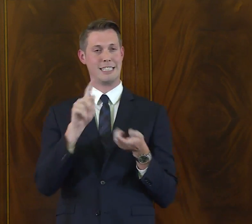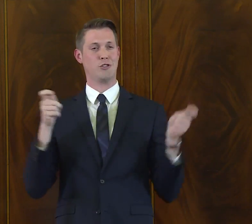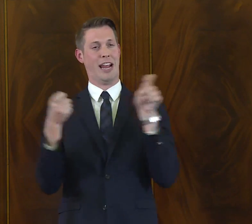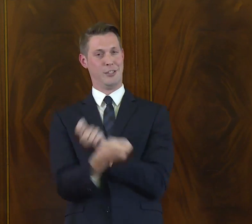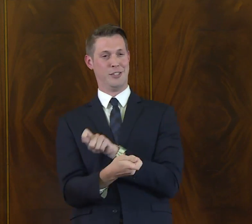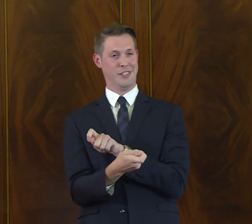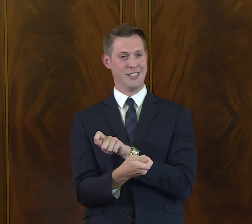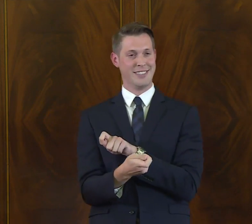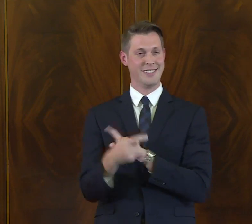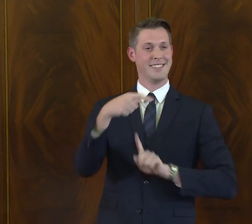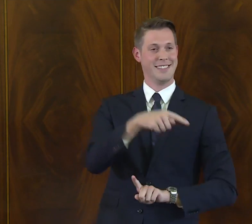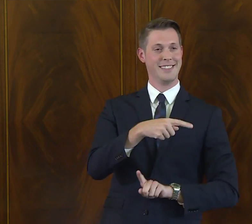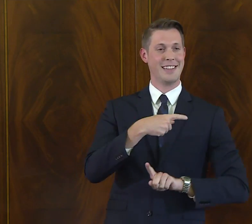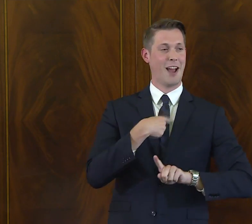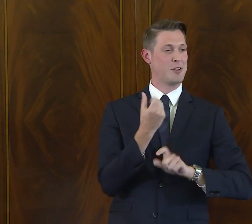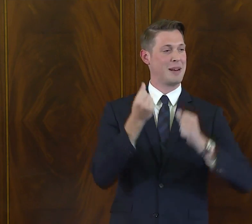So it's nice to see a change,